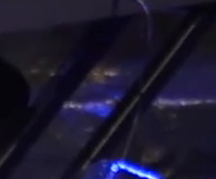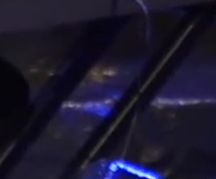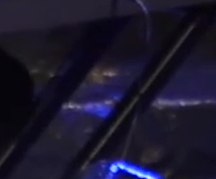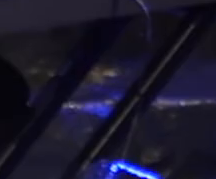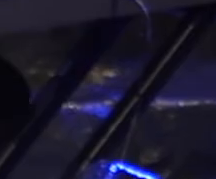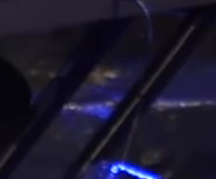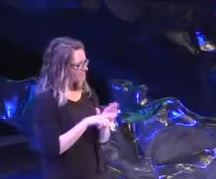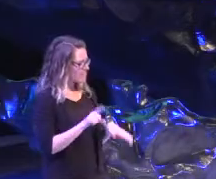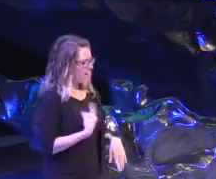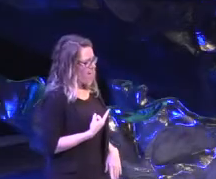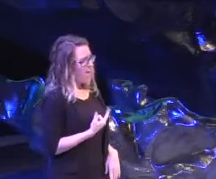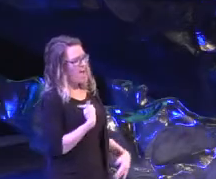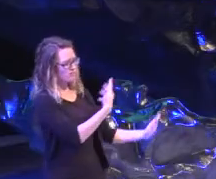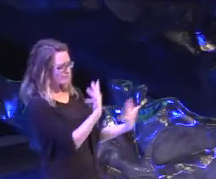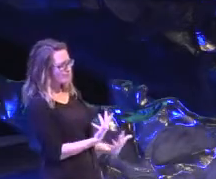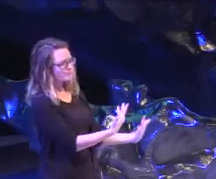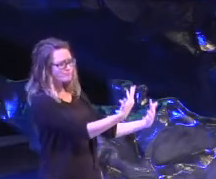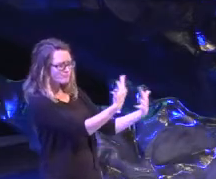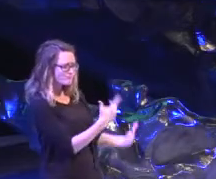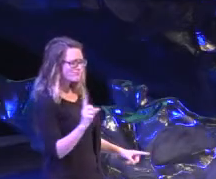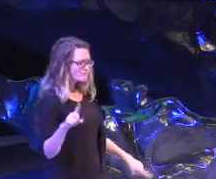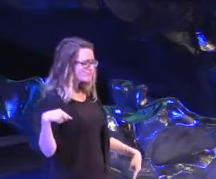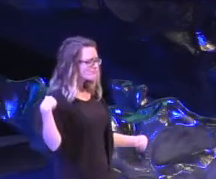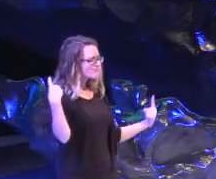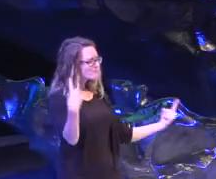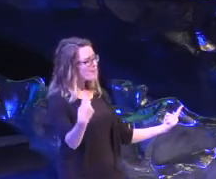And I'm neglectin' hells, and all the time